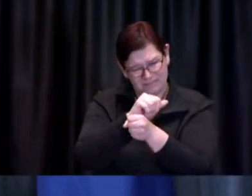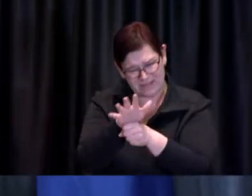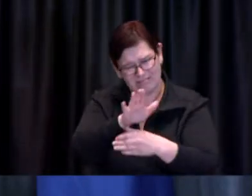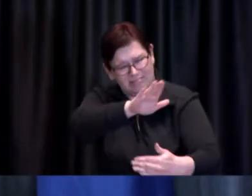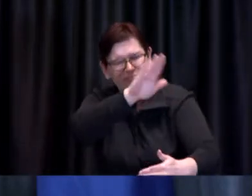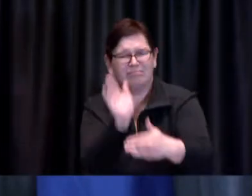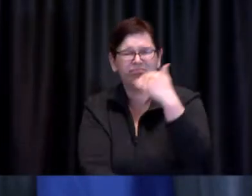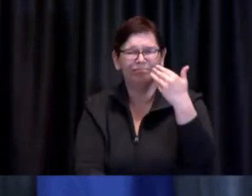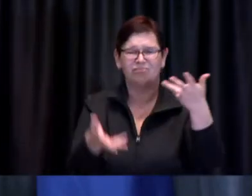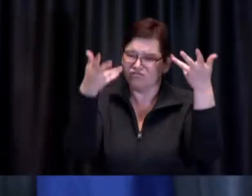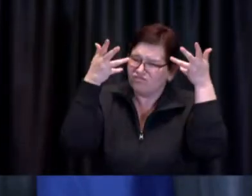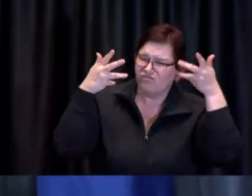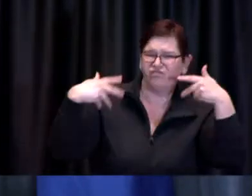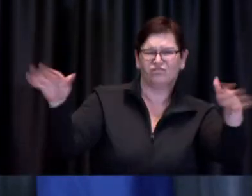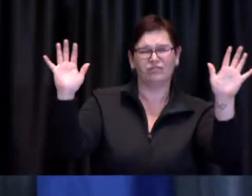And we have ourselves